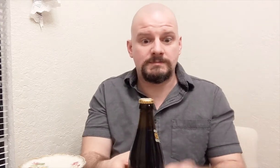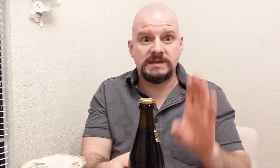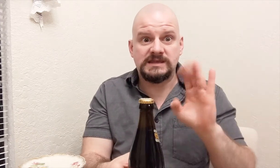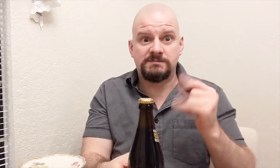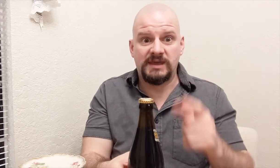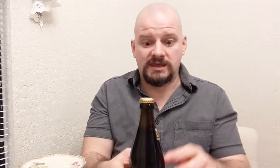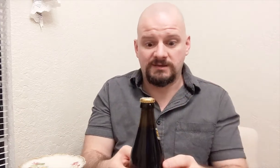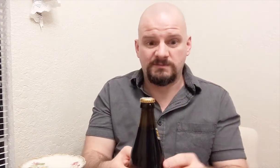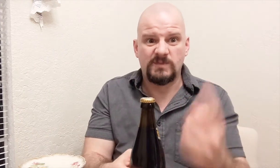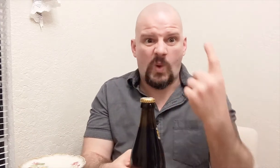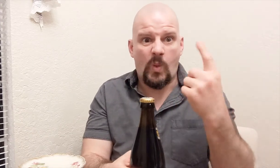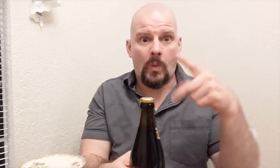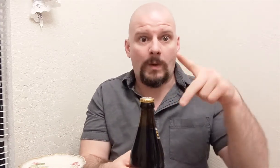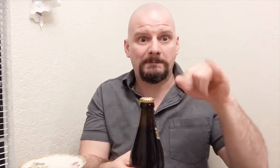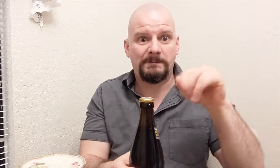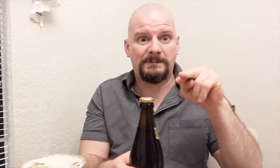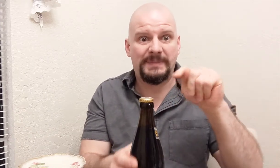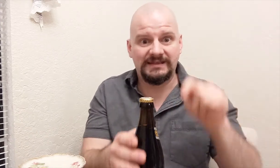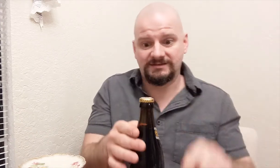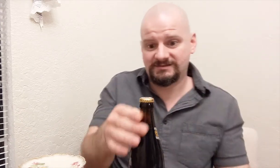It's big, one pint.